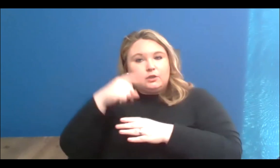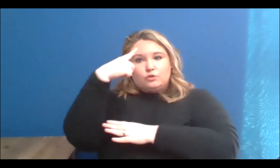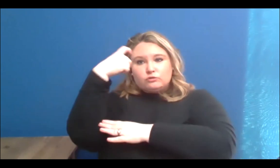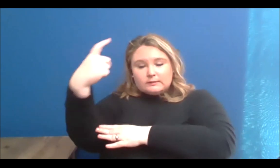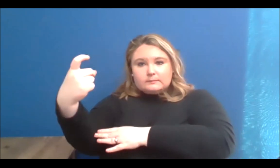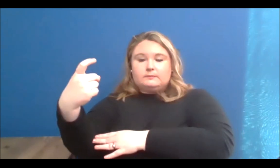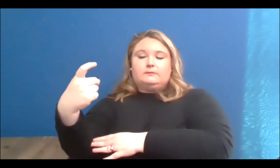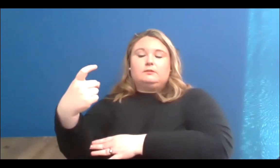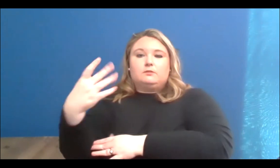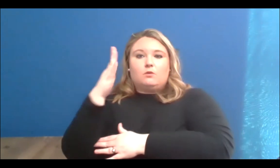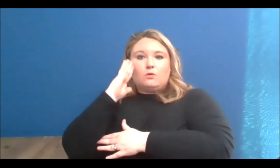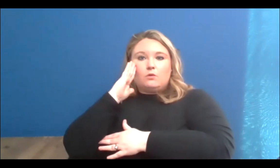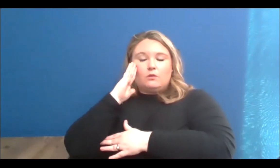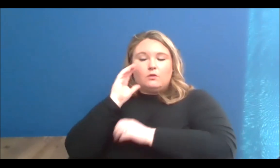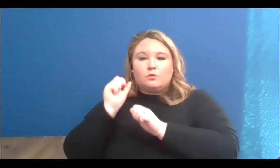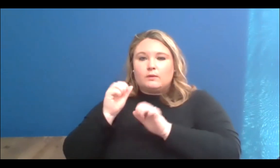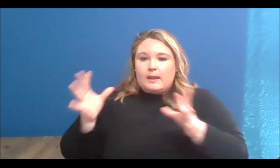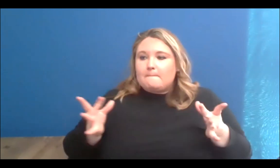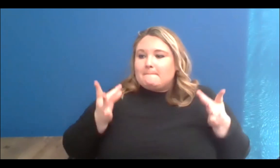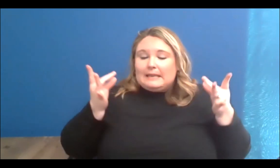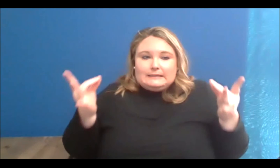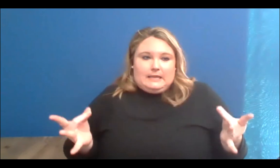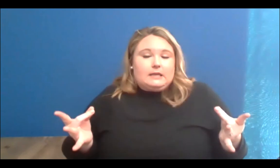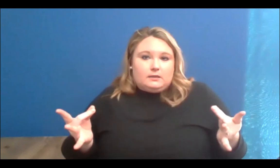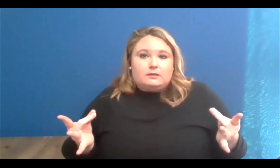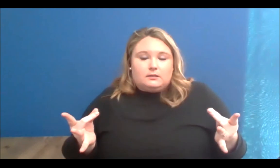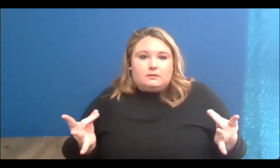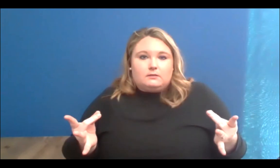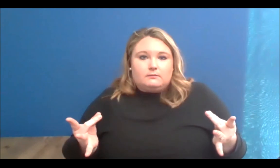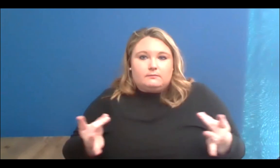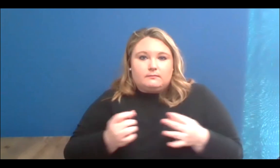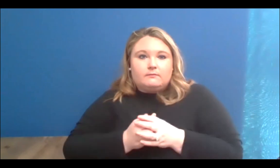meditate with it, and experience it because that is the healing we're all